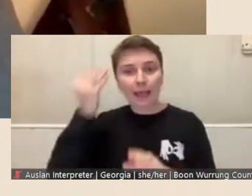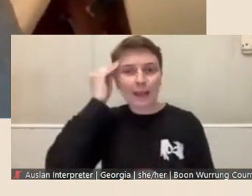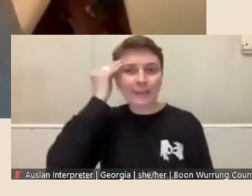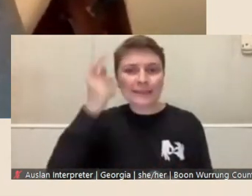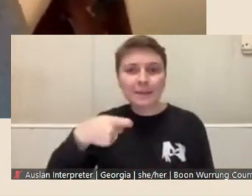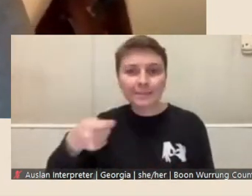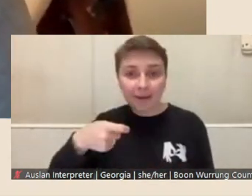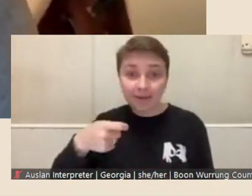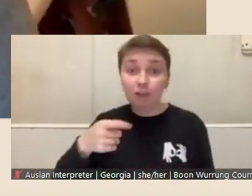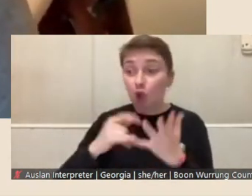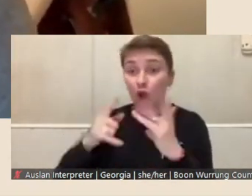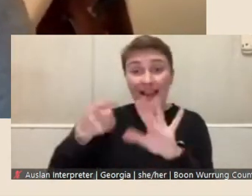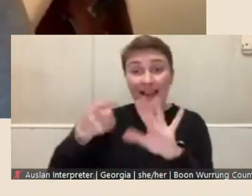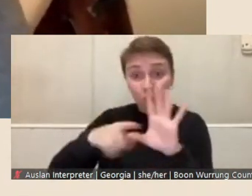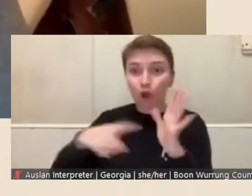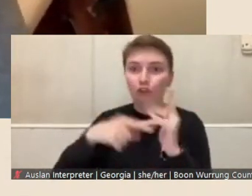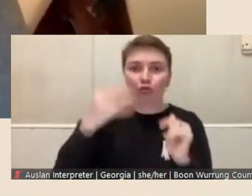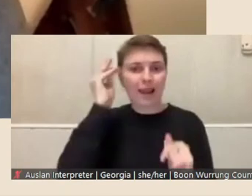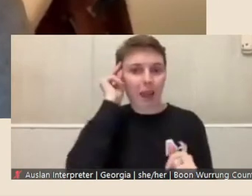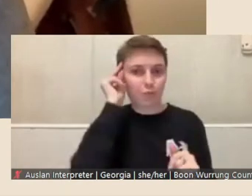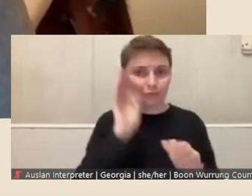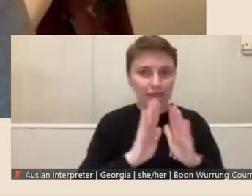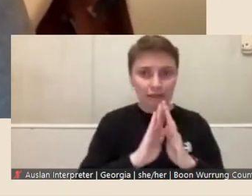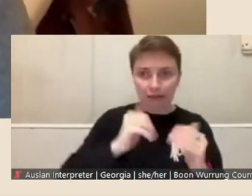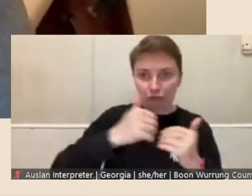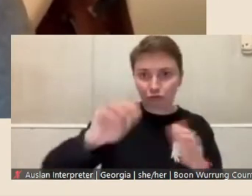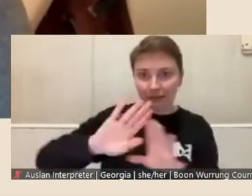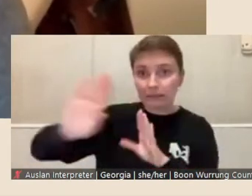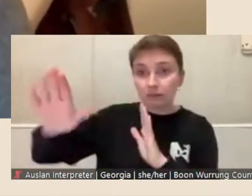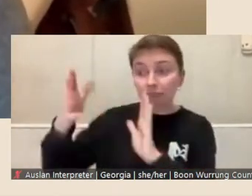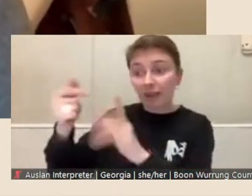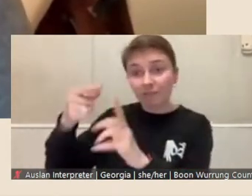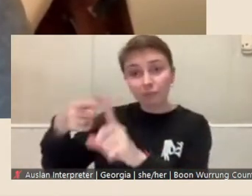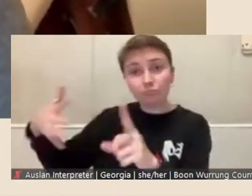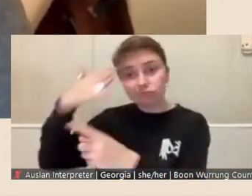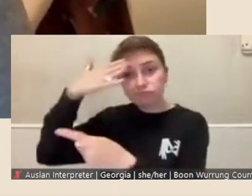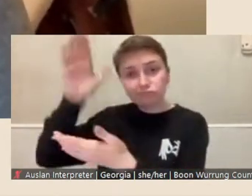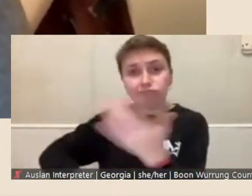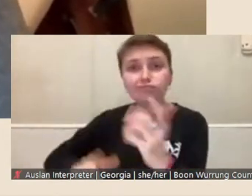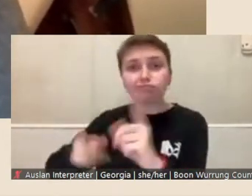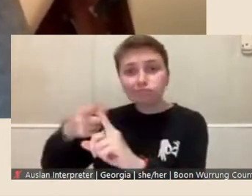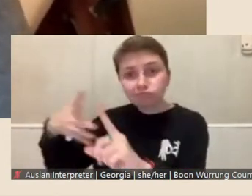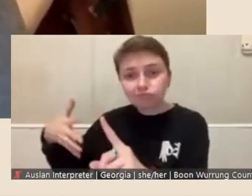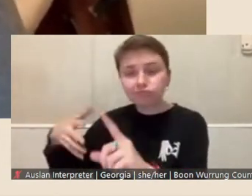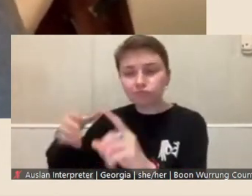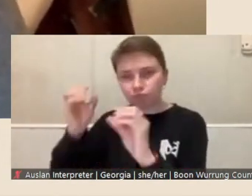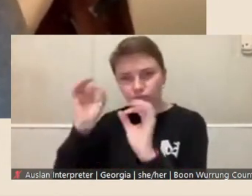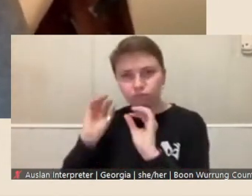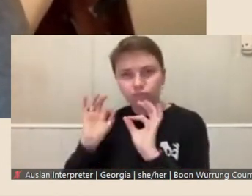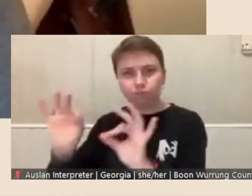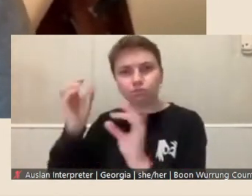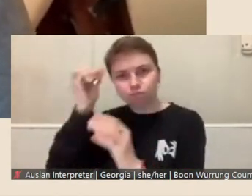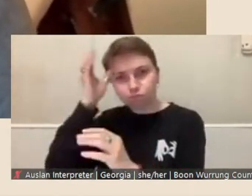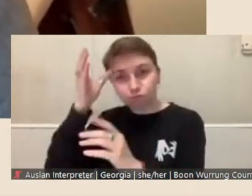Library, who have specific expertise and specialist knowledge directly correlating with the types of